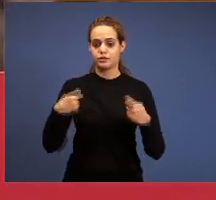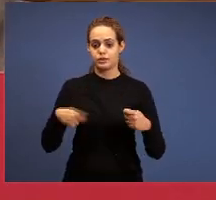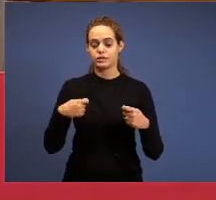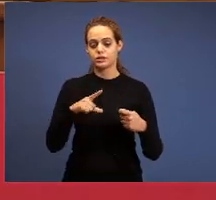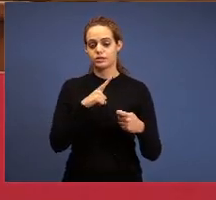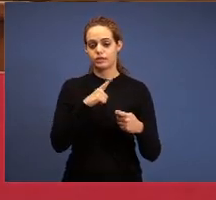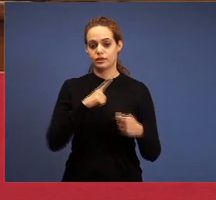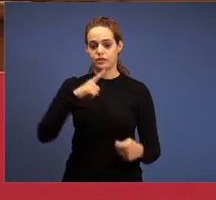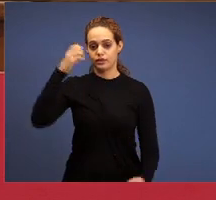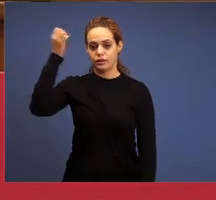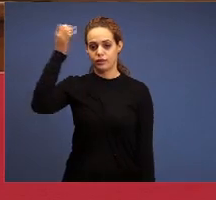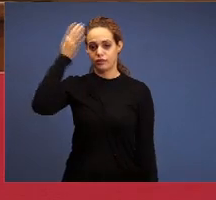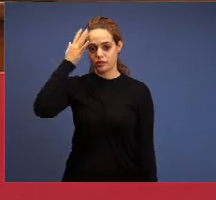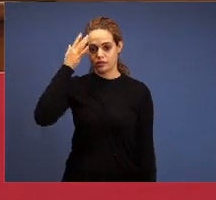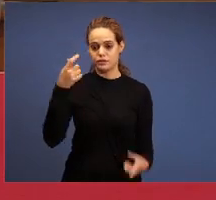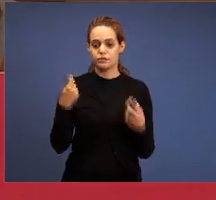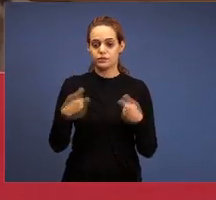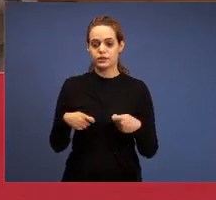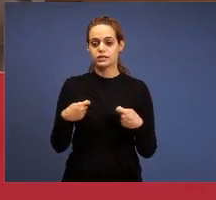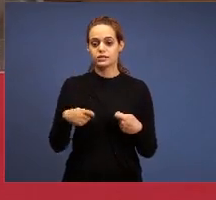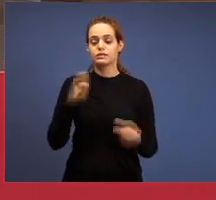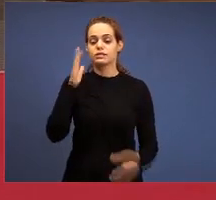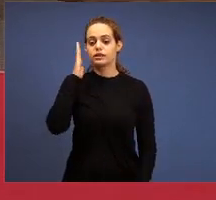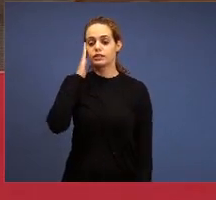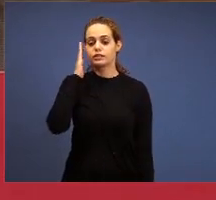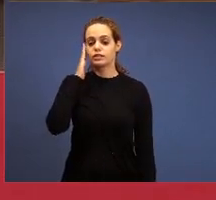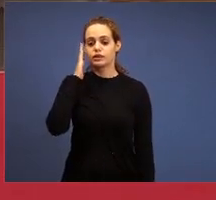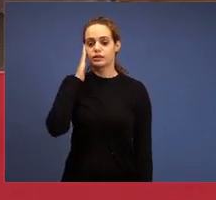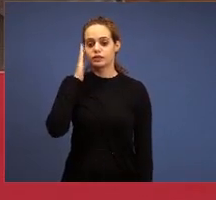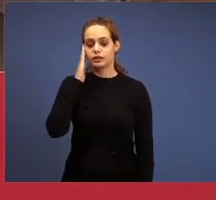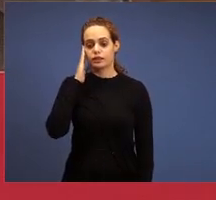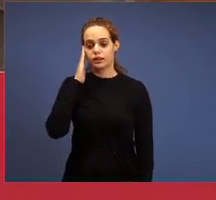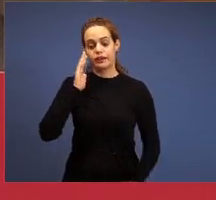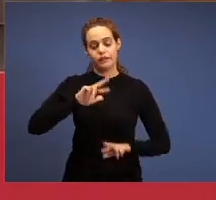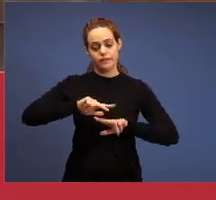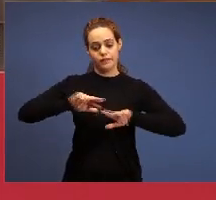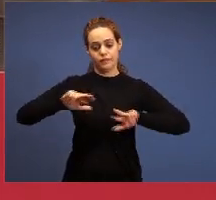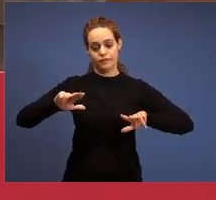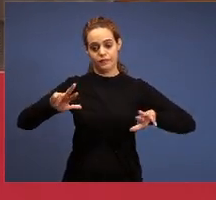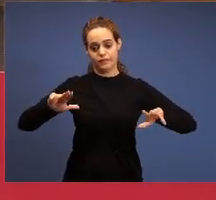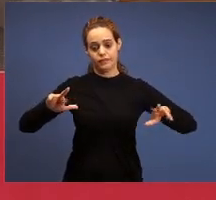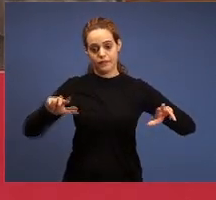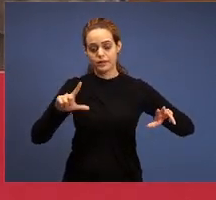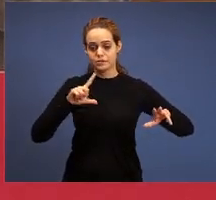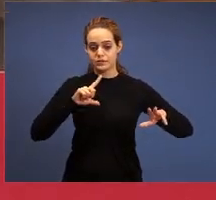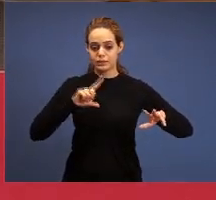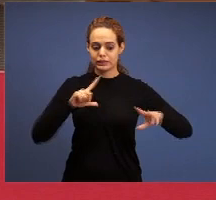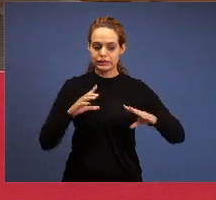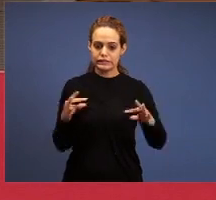you have to understand: many have, but not everyone has, that’s why the church have to